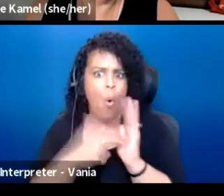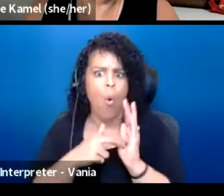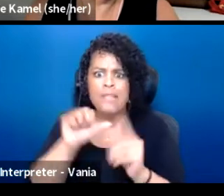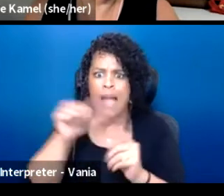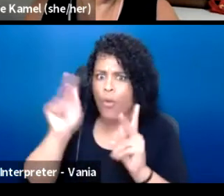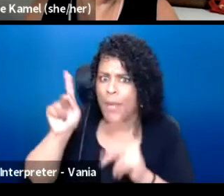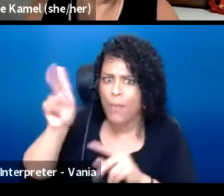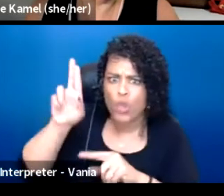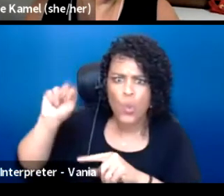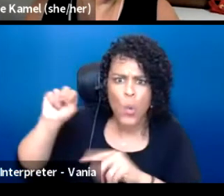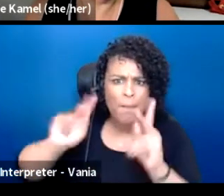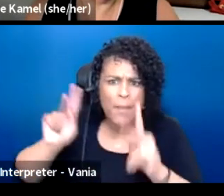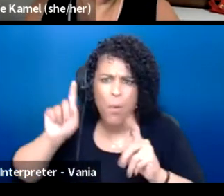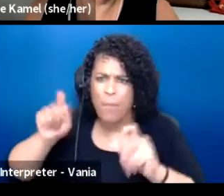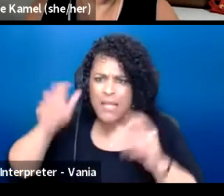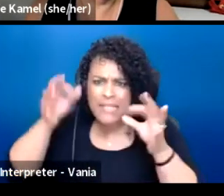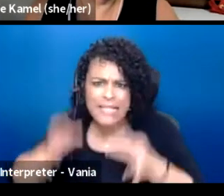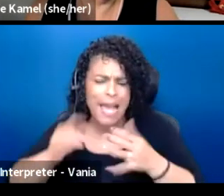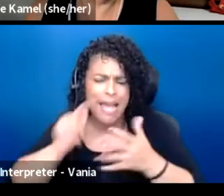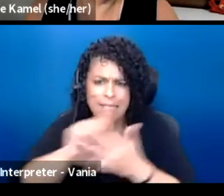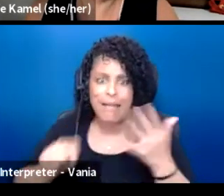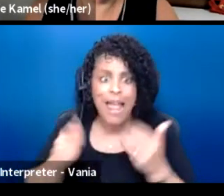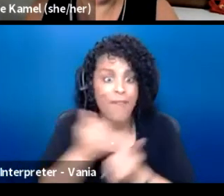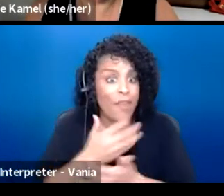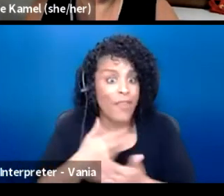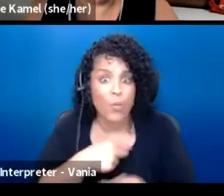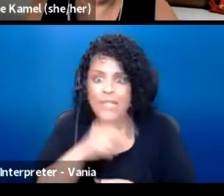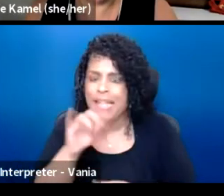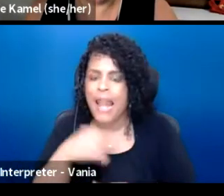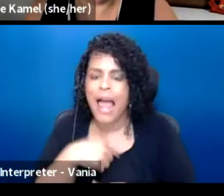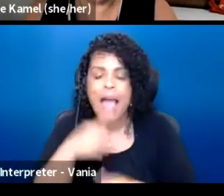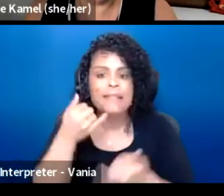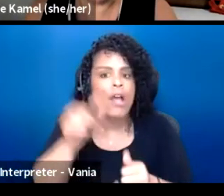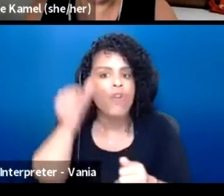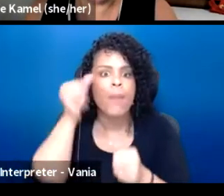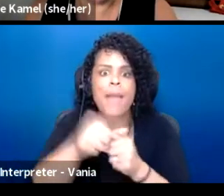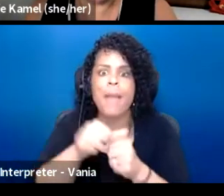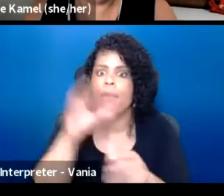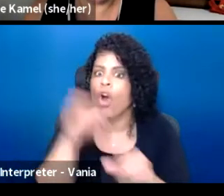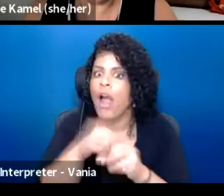who had to make the decision. So everything we did we learned and I still remember everything I learned